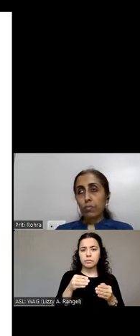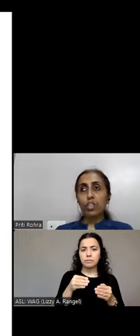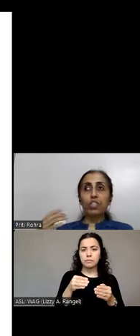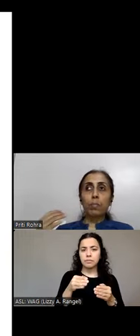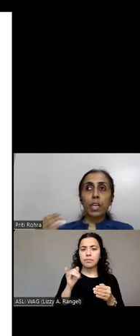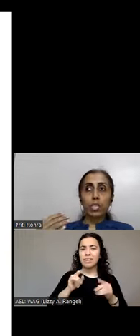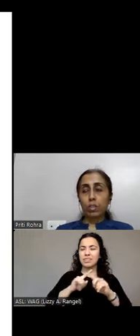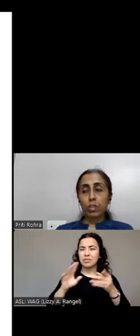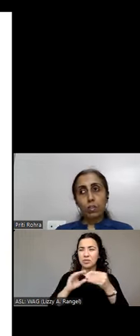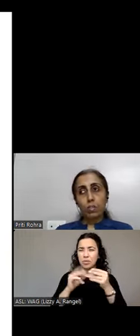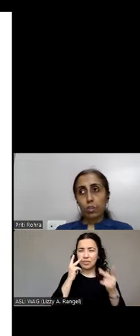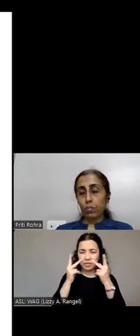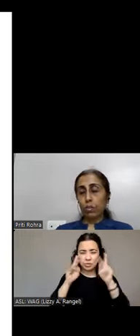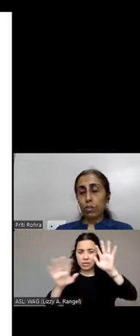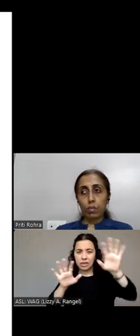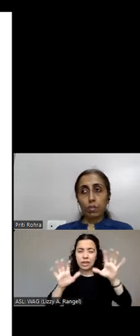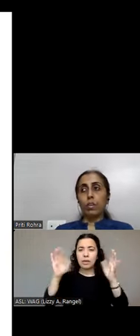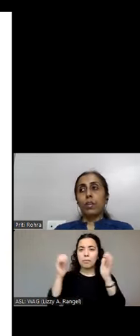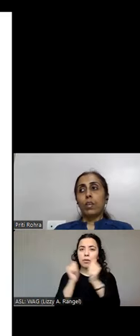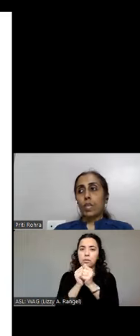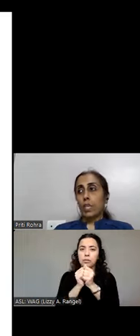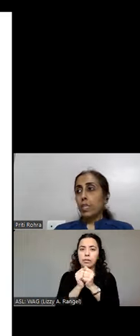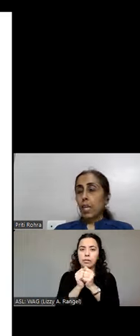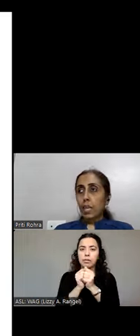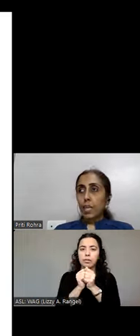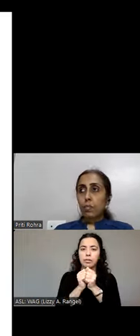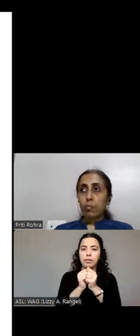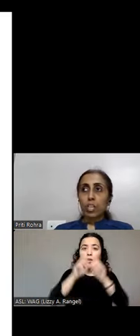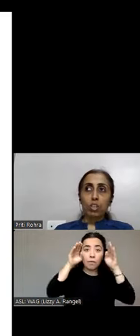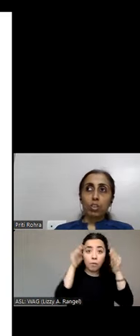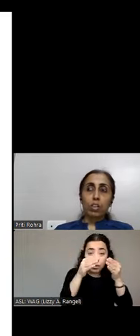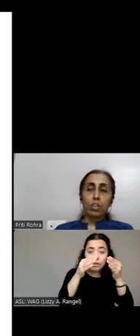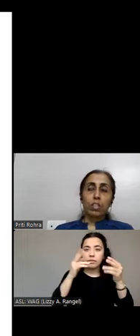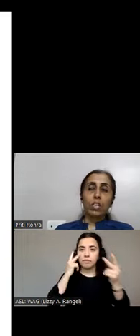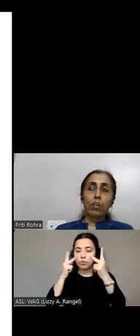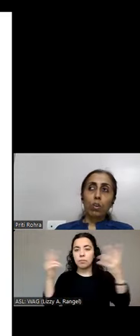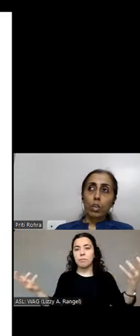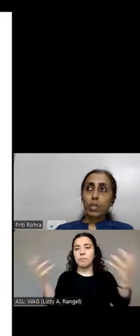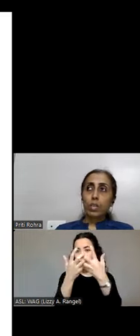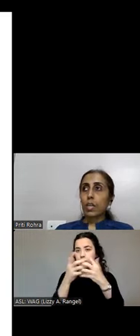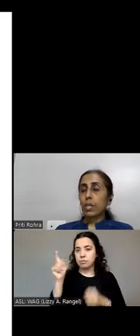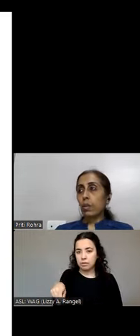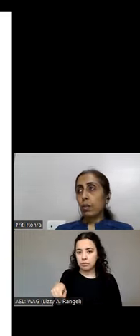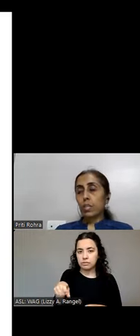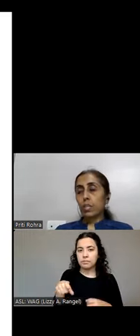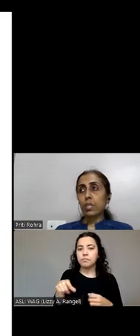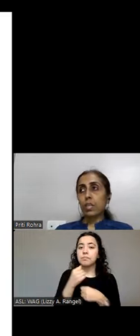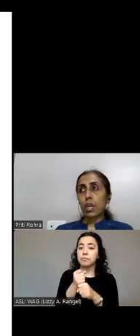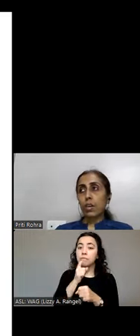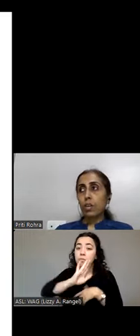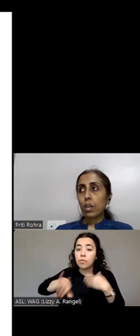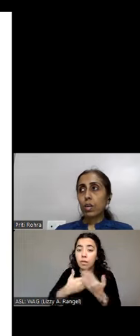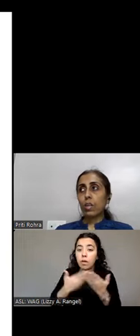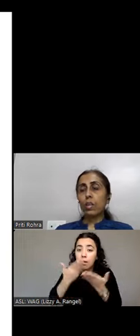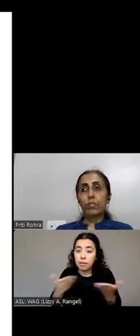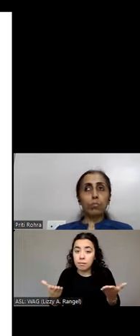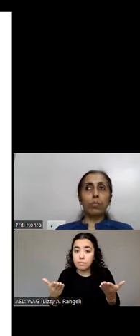as matching with the visual order. Secondly, make sure all interactive elements are clearly visible.